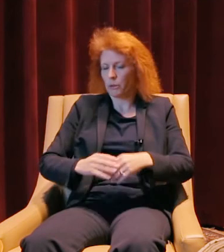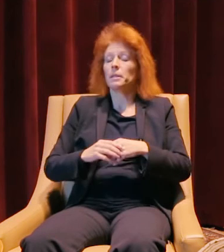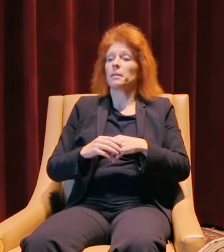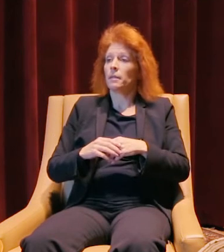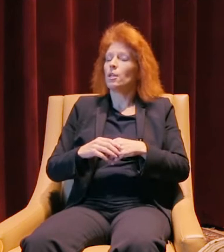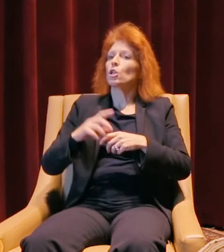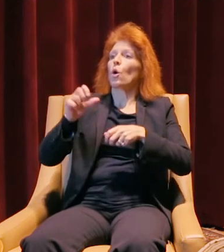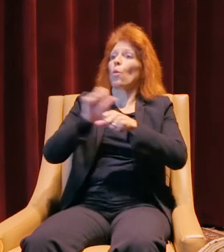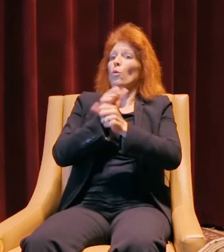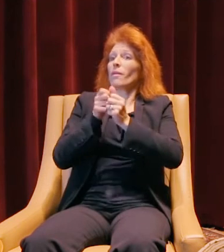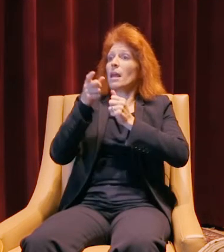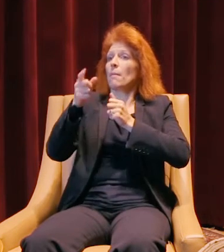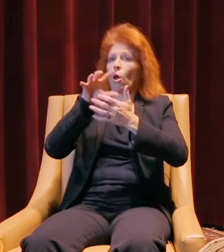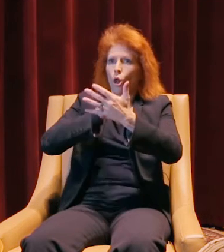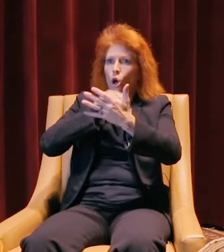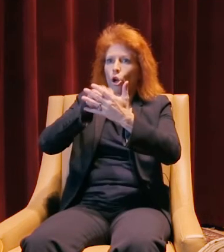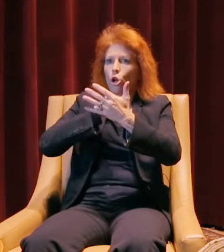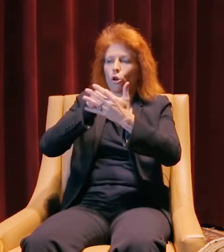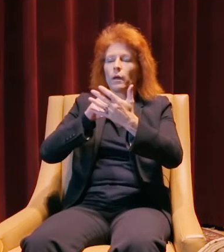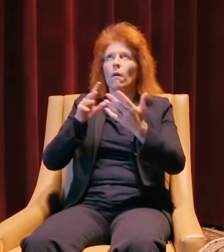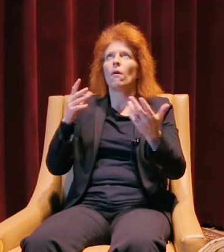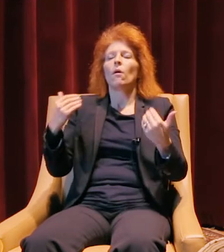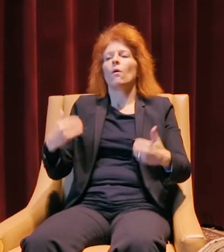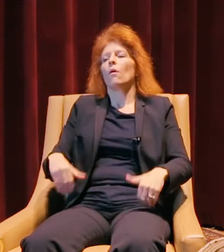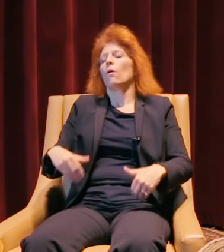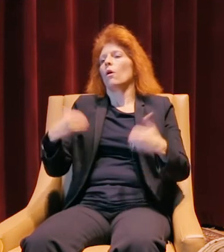Being able to work with him and learn from him has been really incredible.